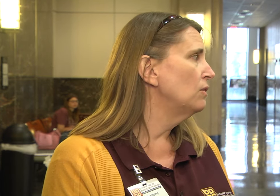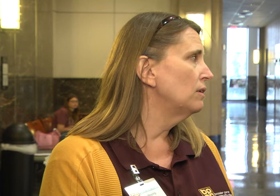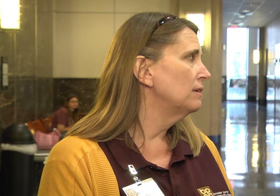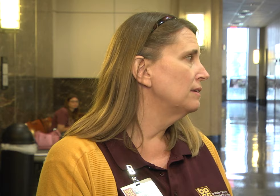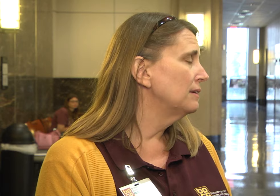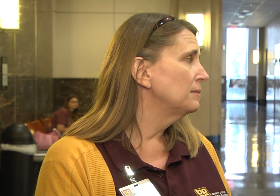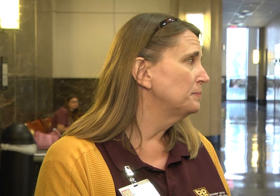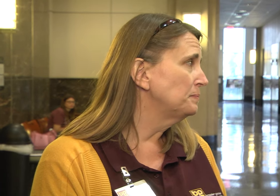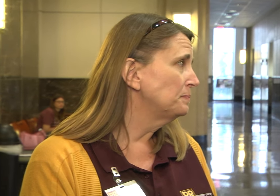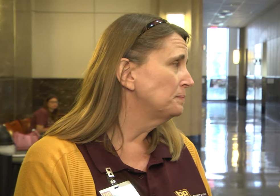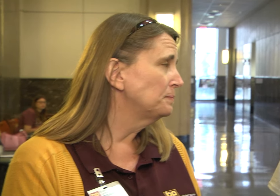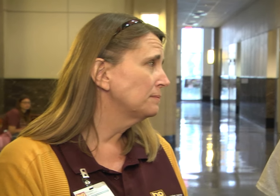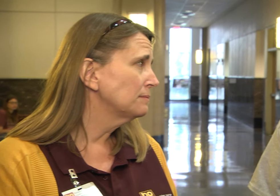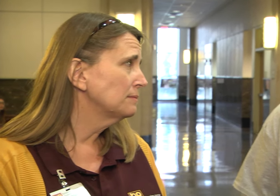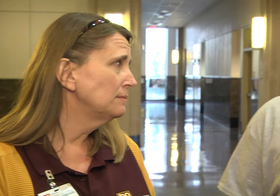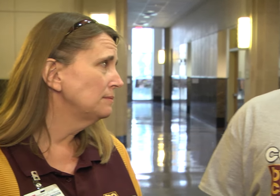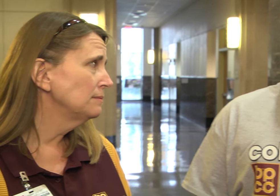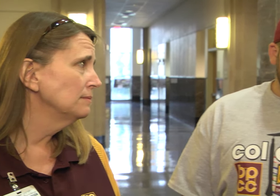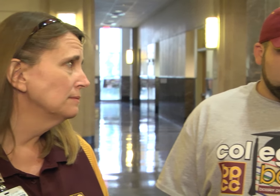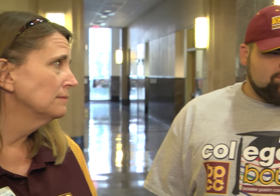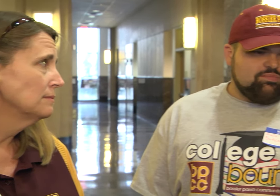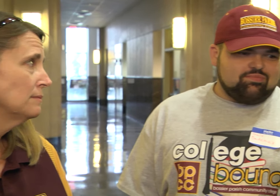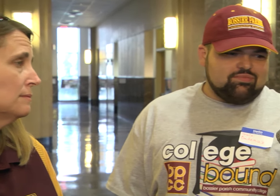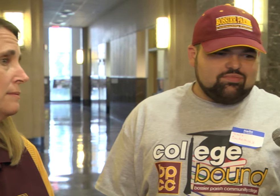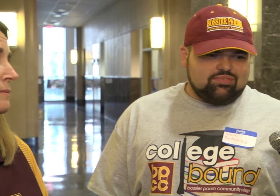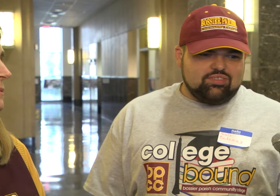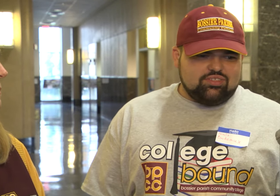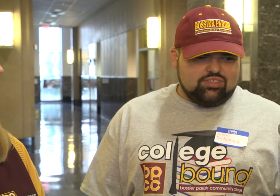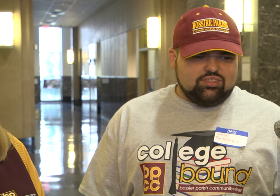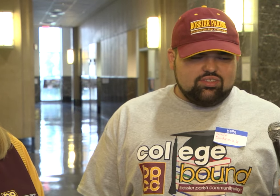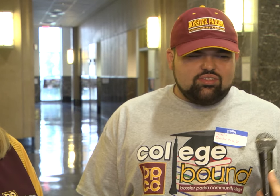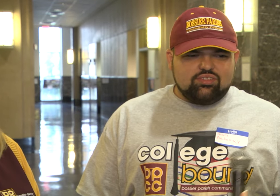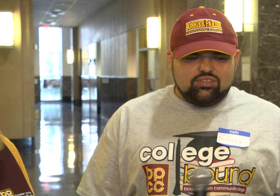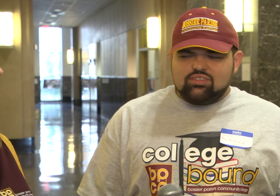Very Good, very good and crane operator. You did